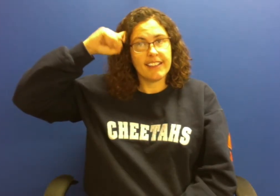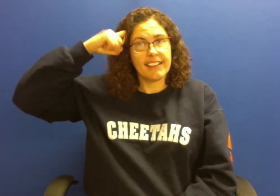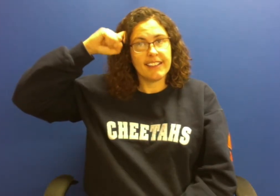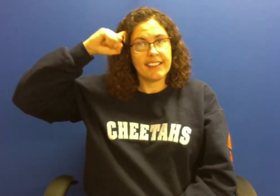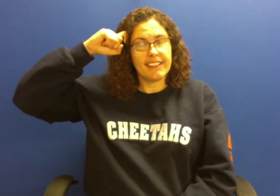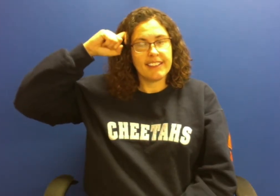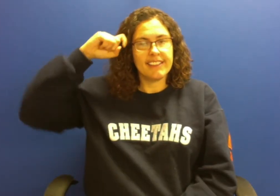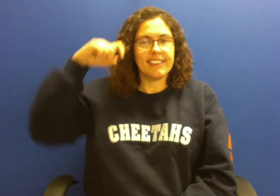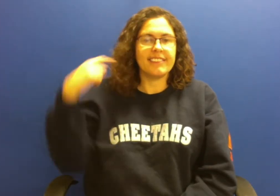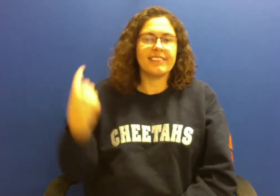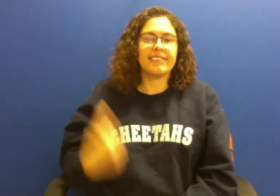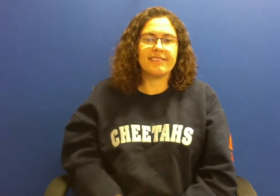onion